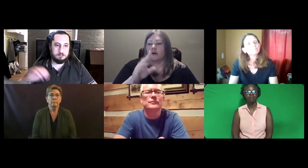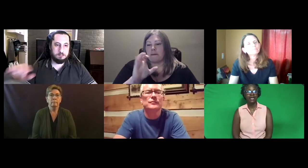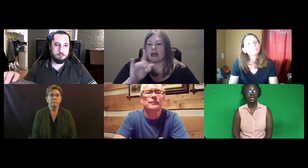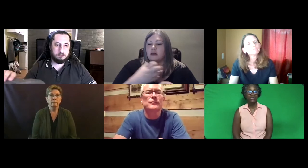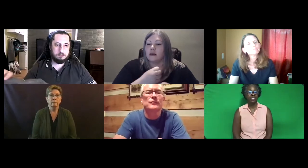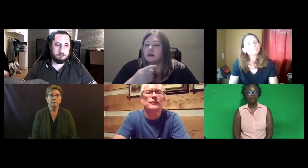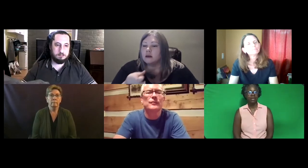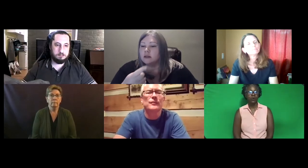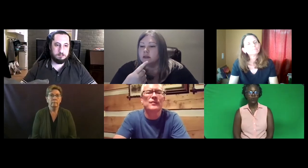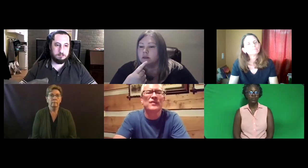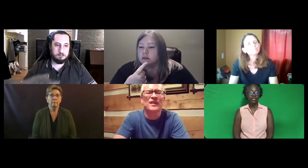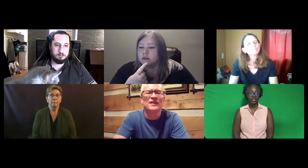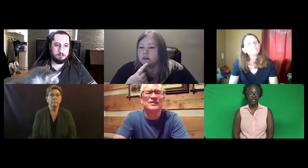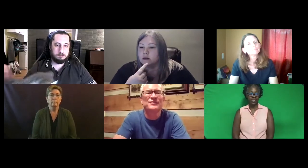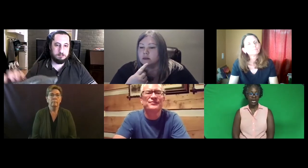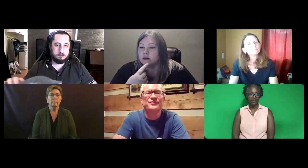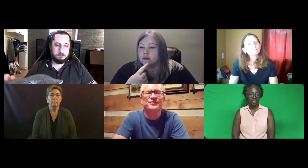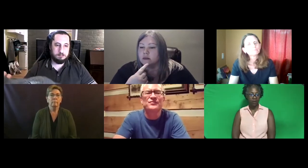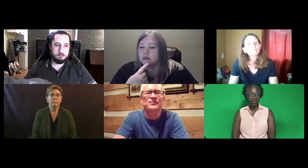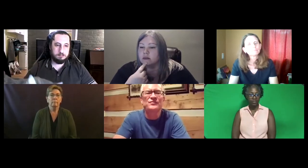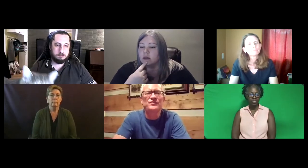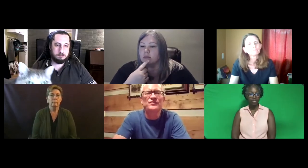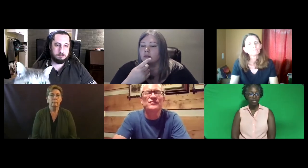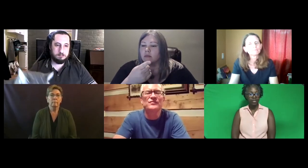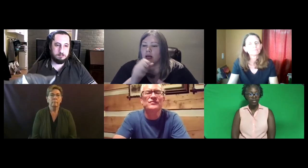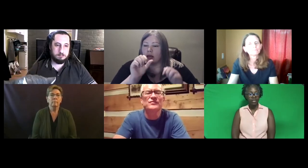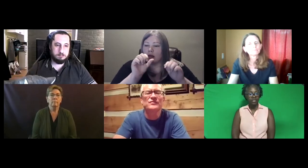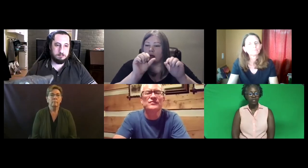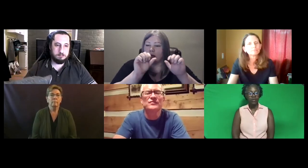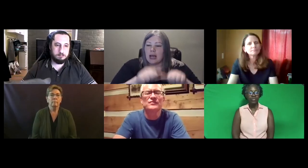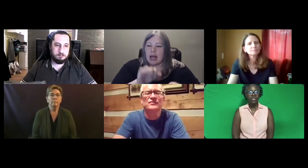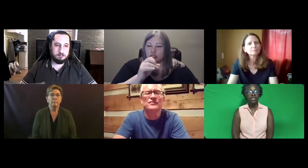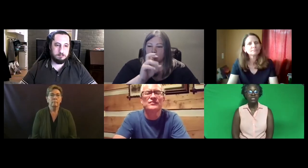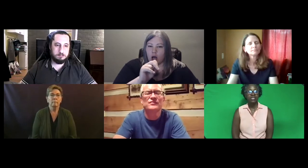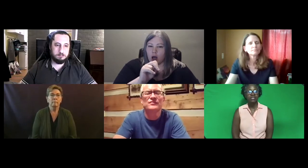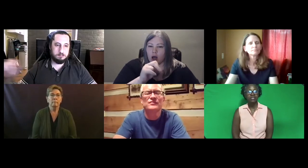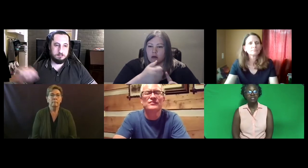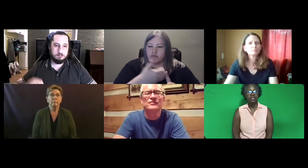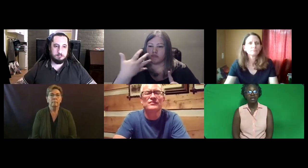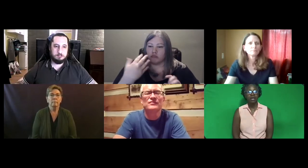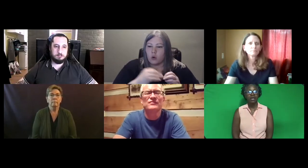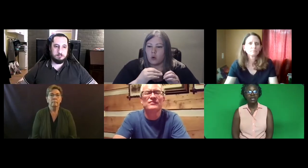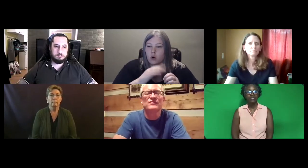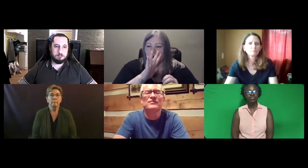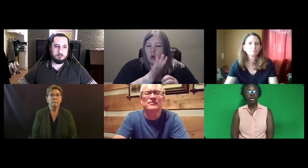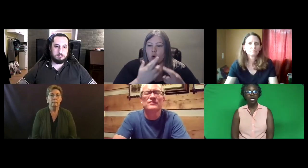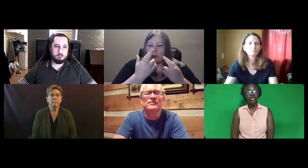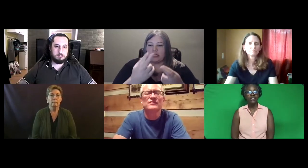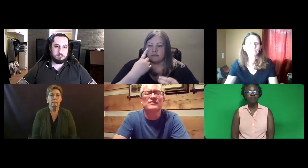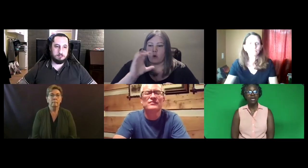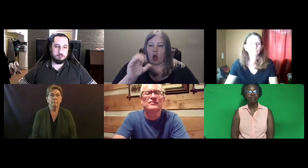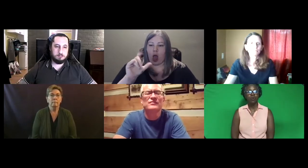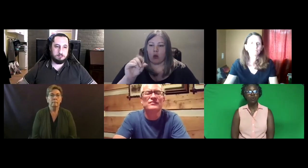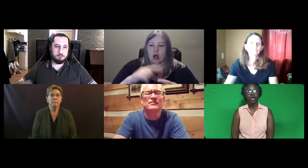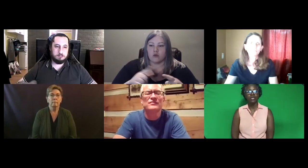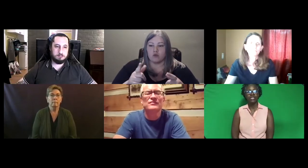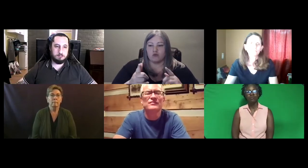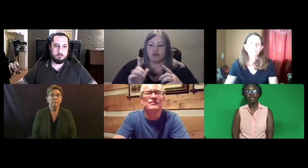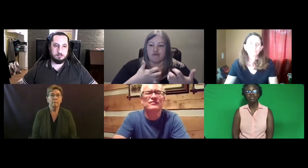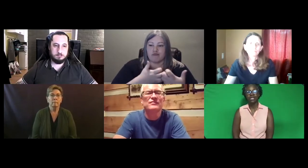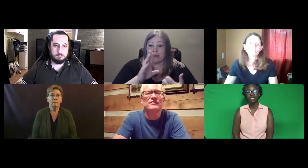Bucky Justin Buckhold is asking a question Can Jon expand more on his recommendations